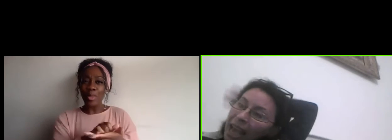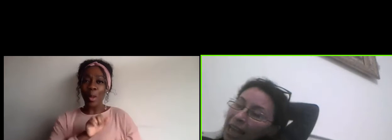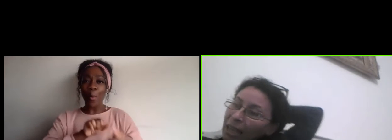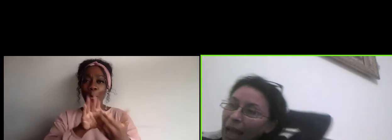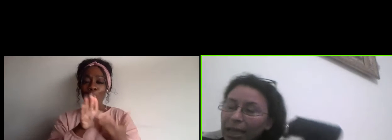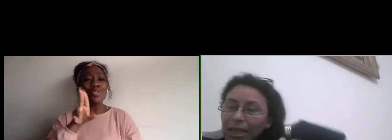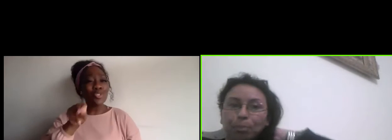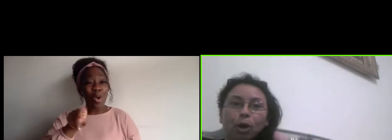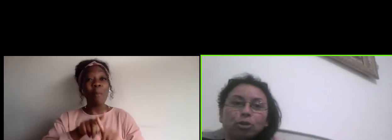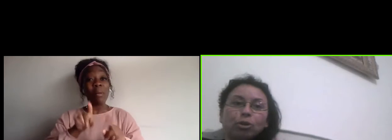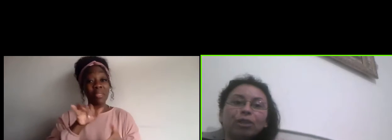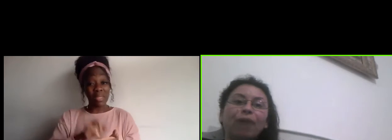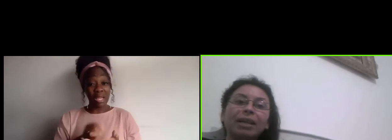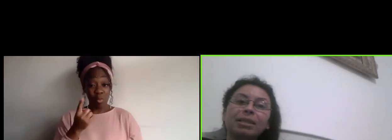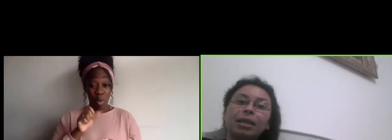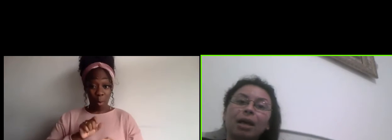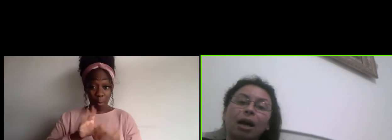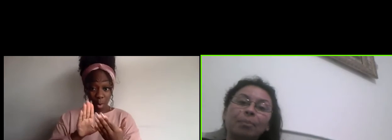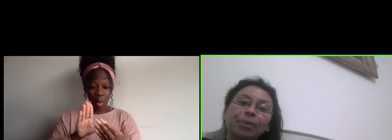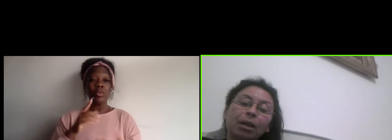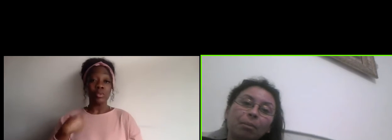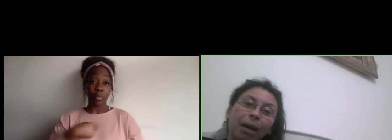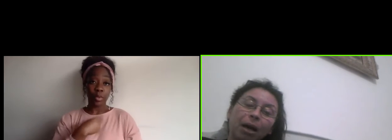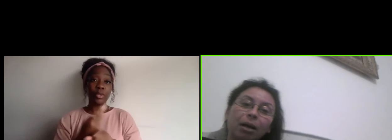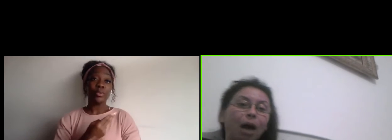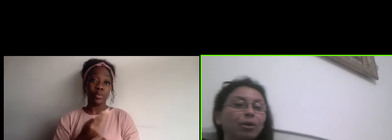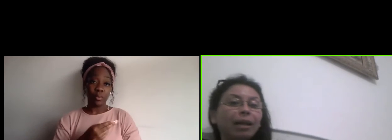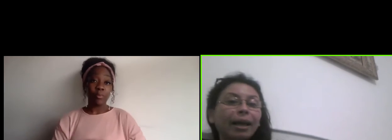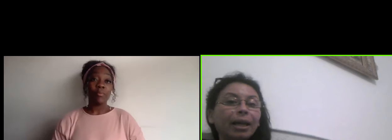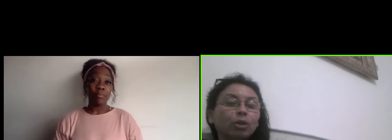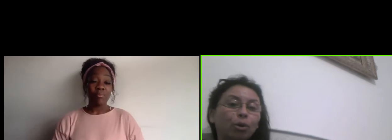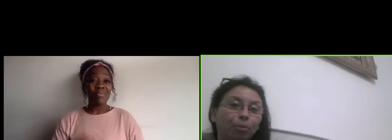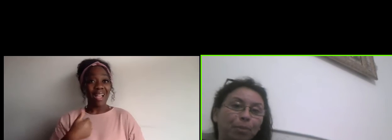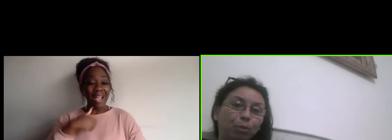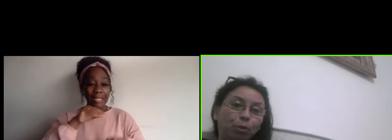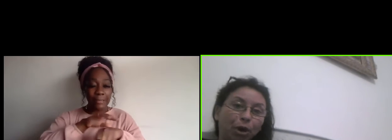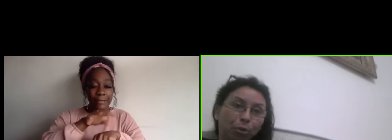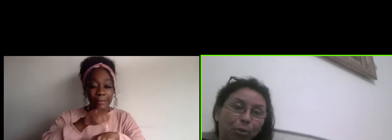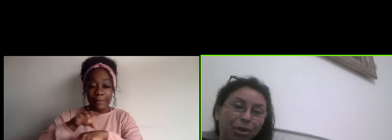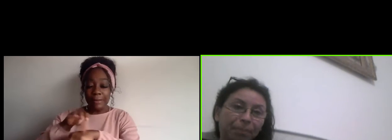and I keep also advising our clients or the people who work with.